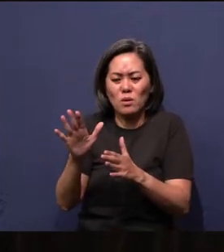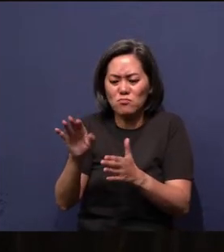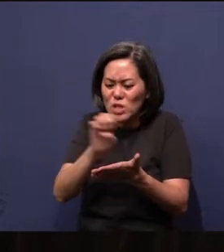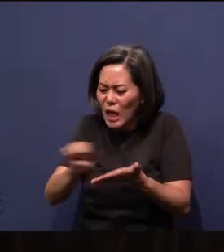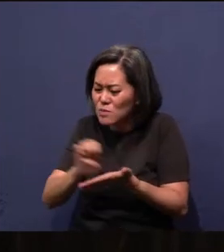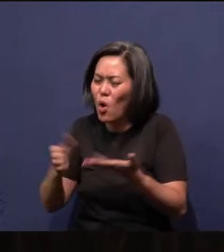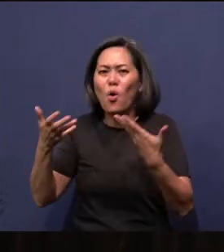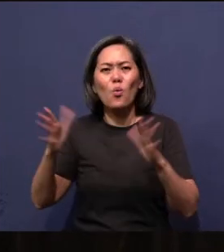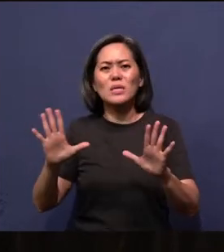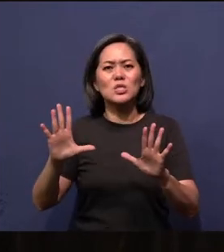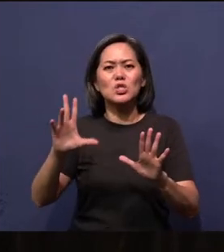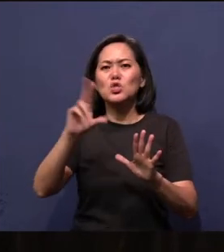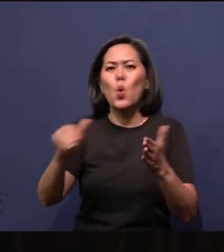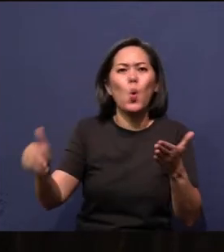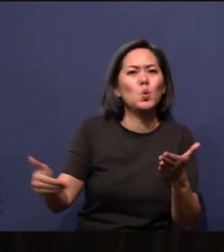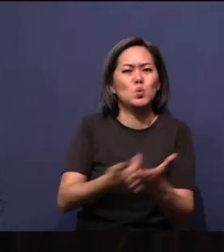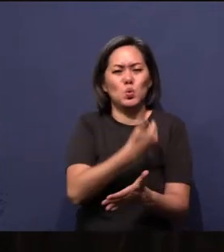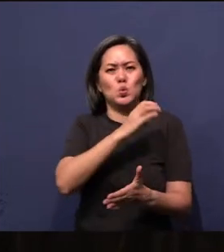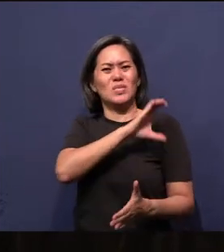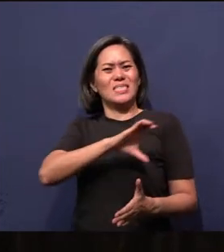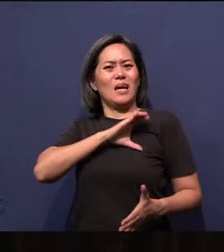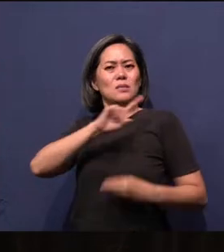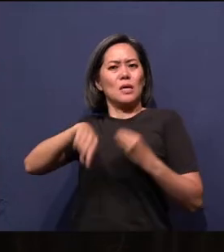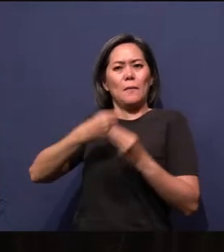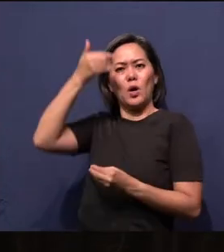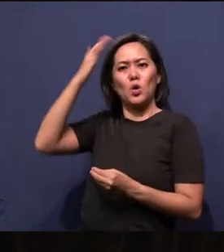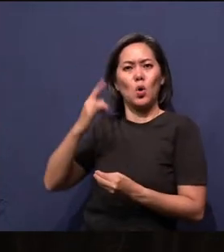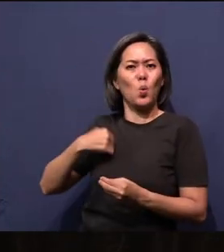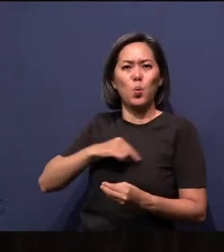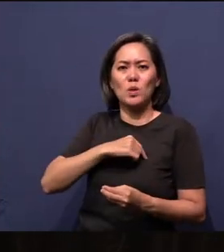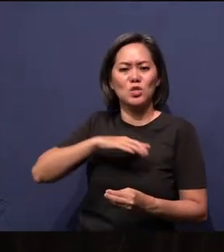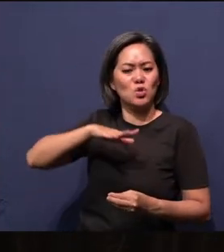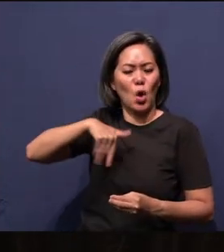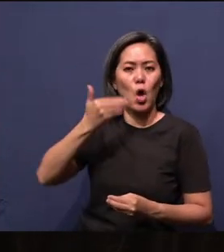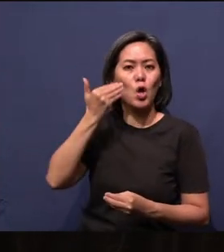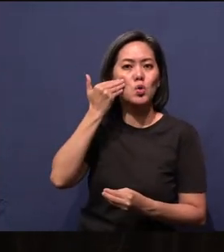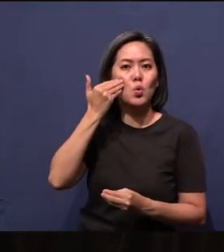There is no new character about God that we do not know about, that our forefathers